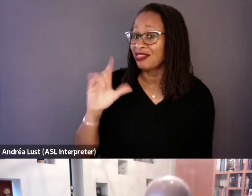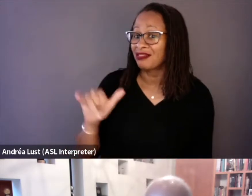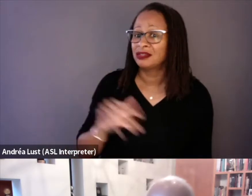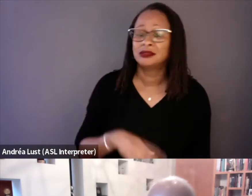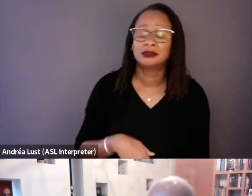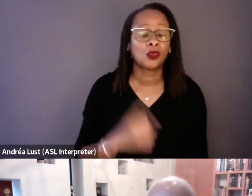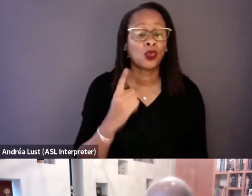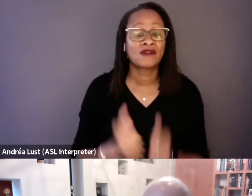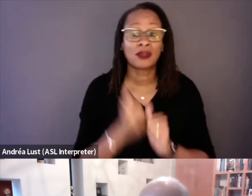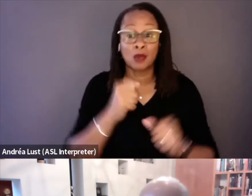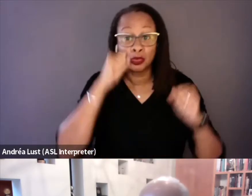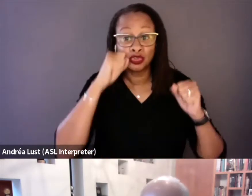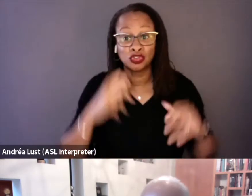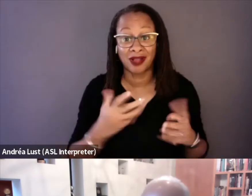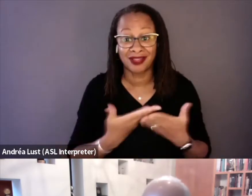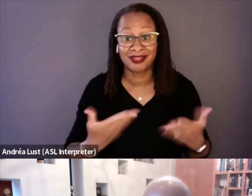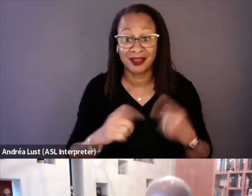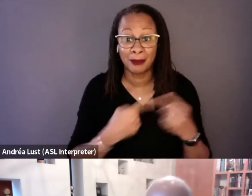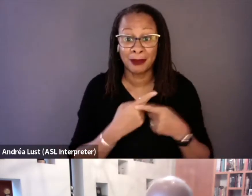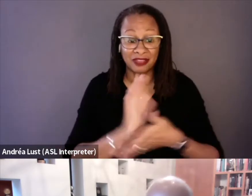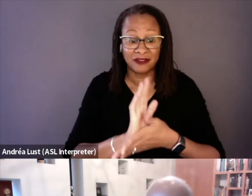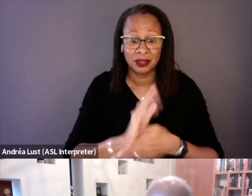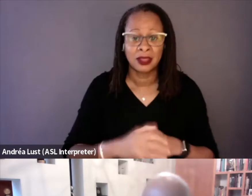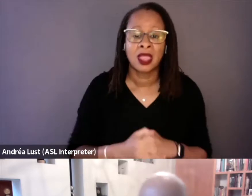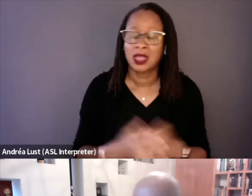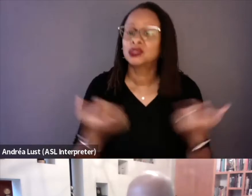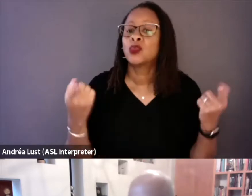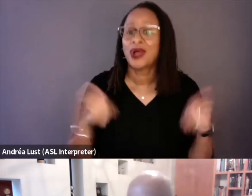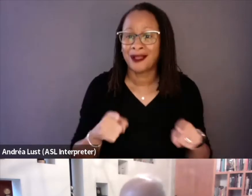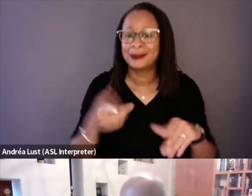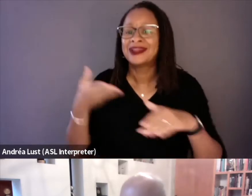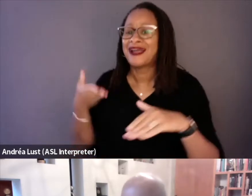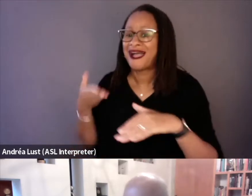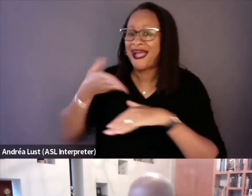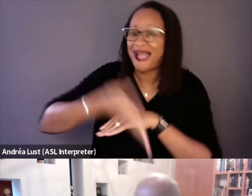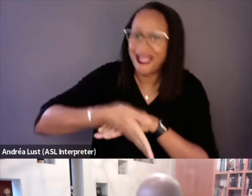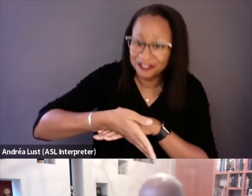about the film is what went on after the shooting stopped.